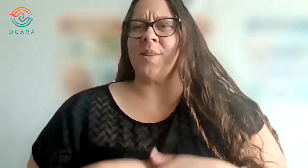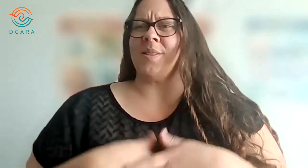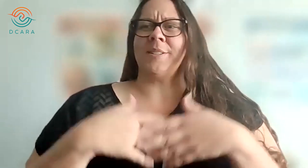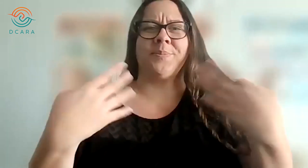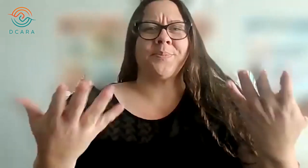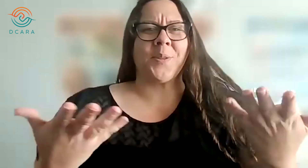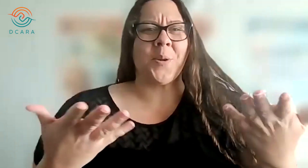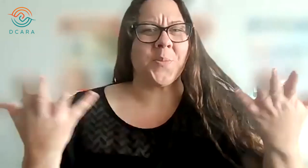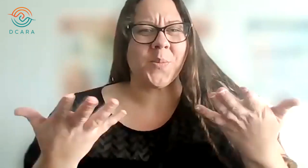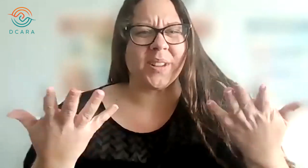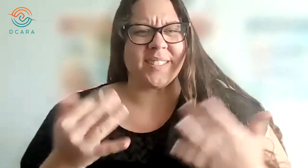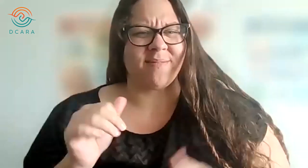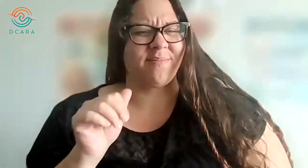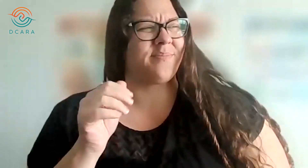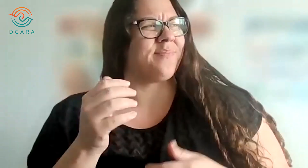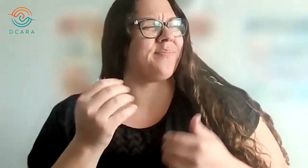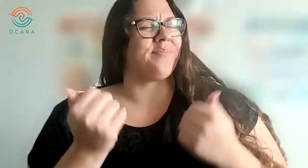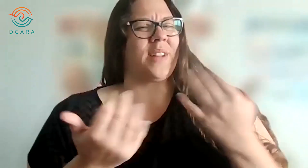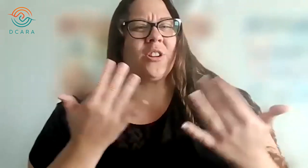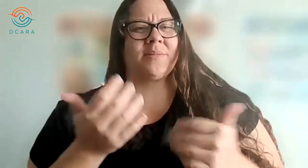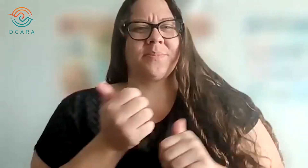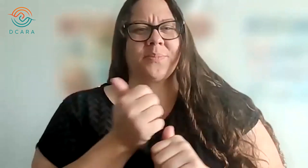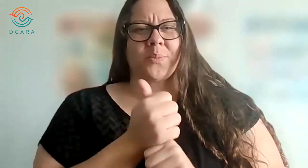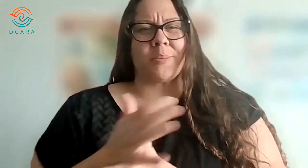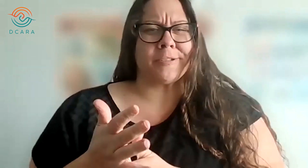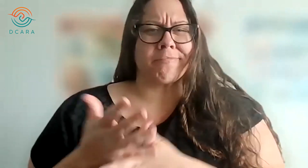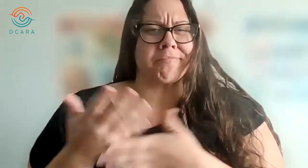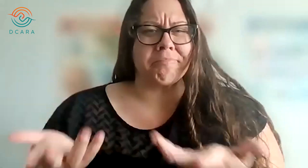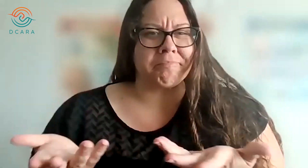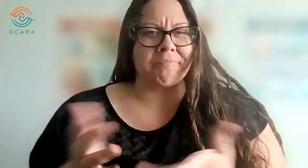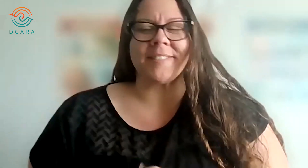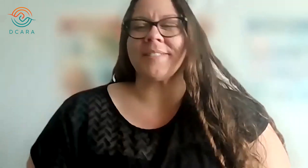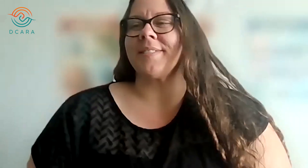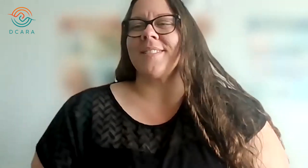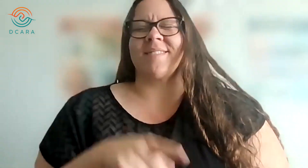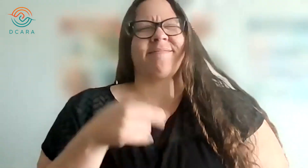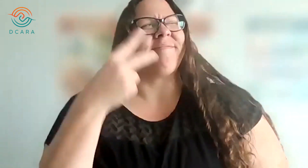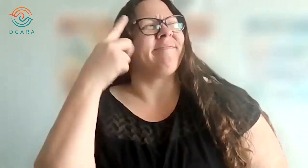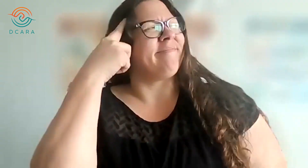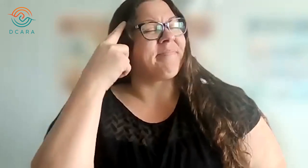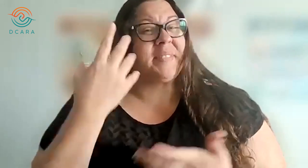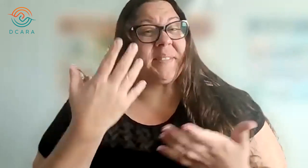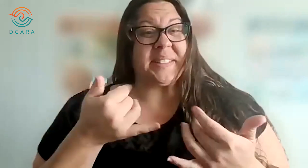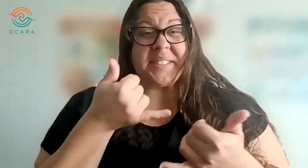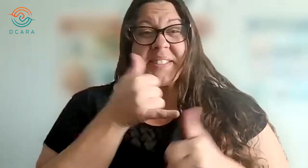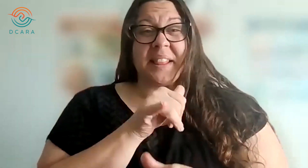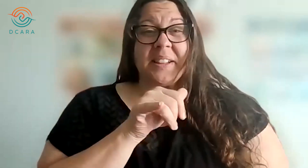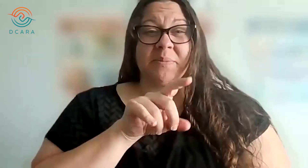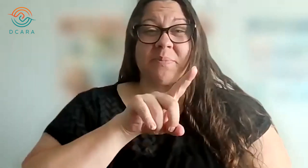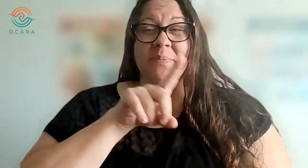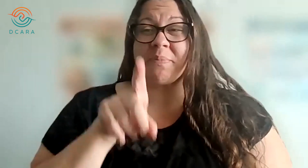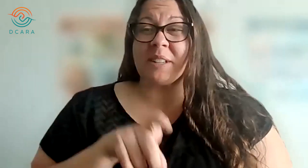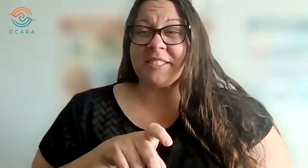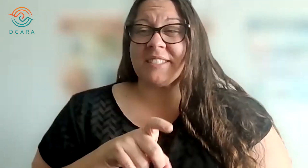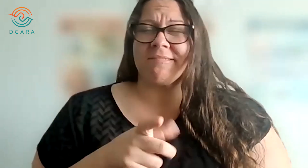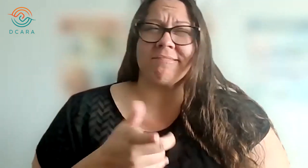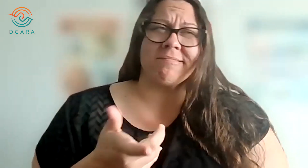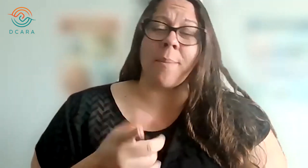What is Wildfire Preparation? Maybe you think this question is a bit silly.